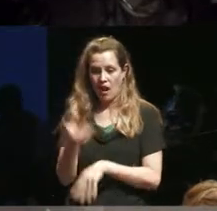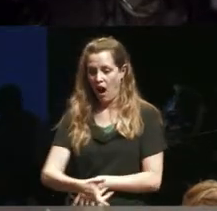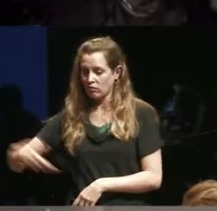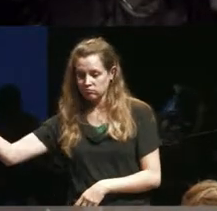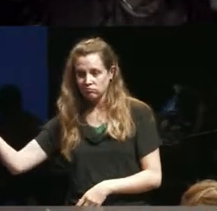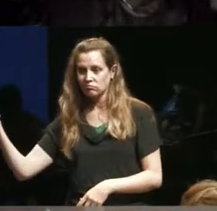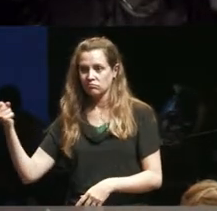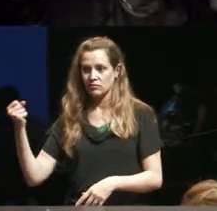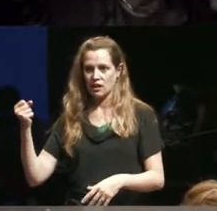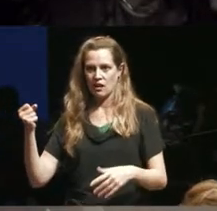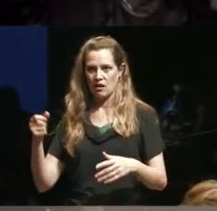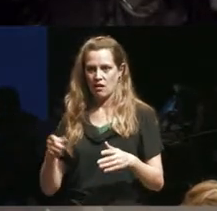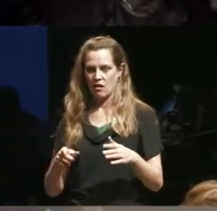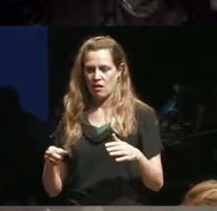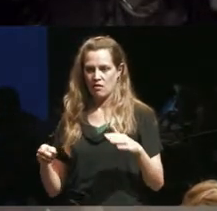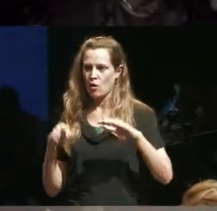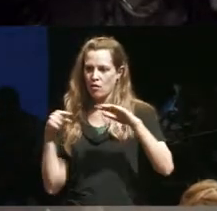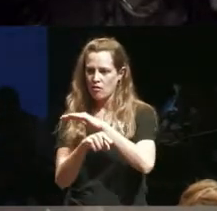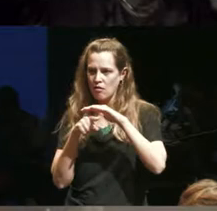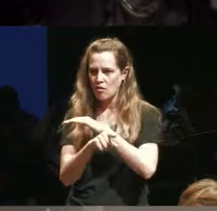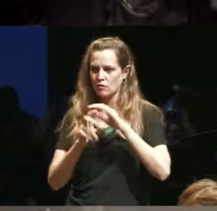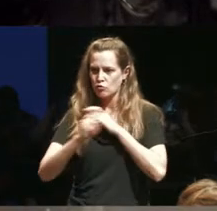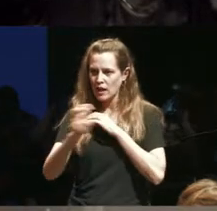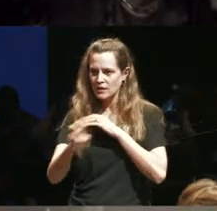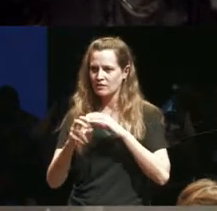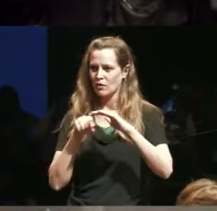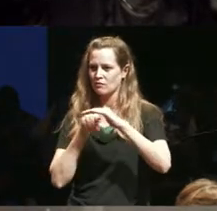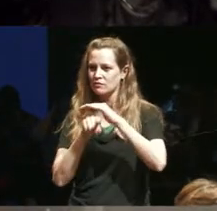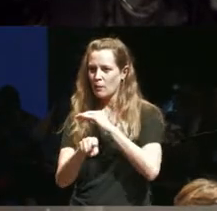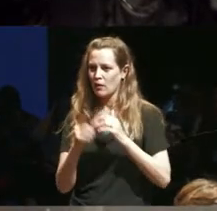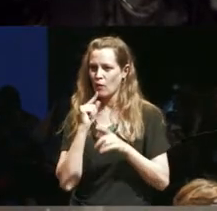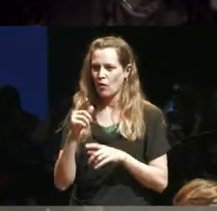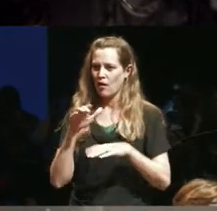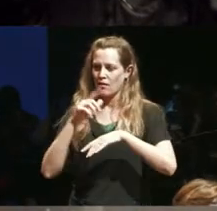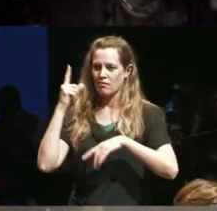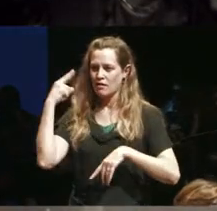then it's going to have a very different my responsibility or my sense of